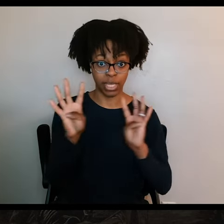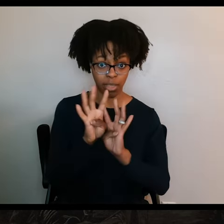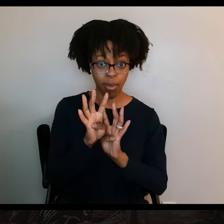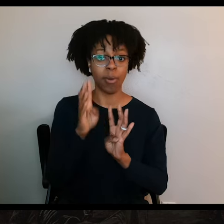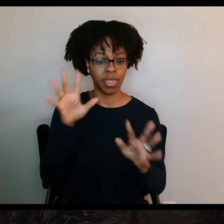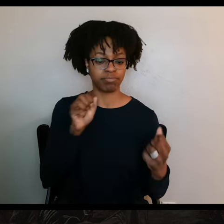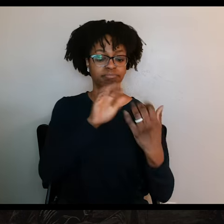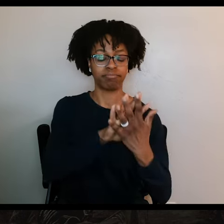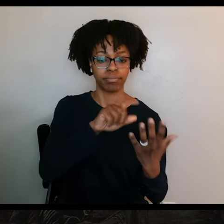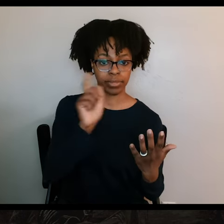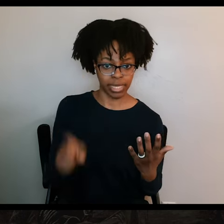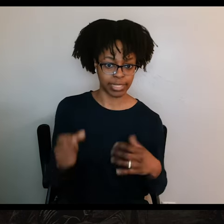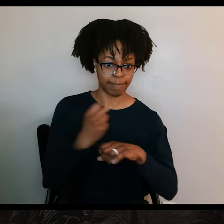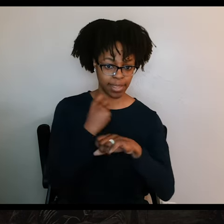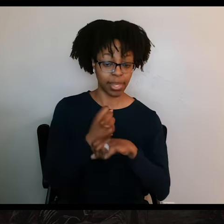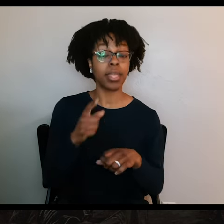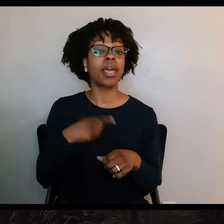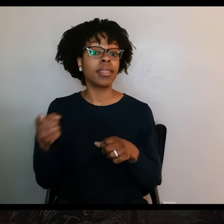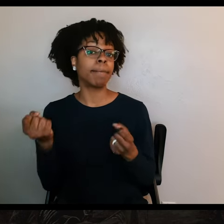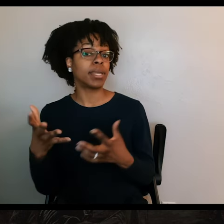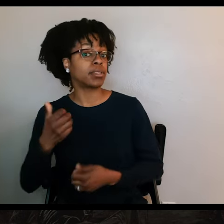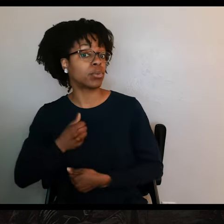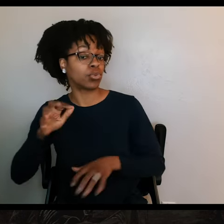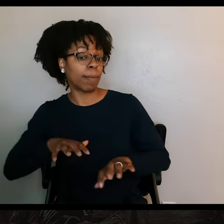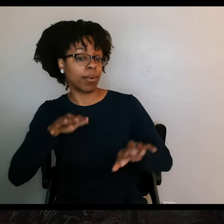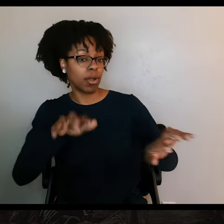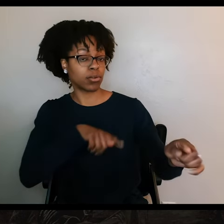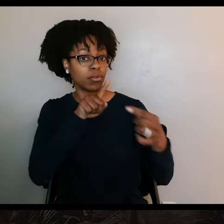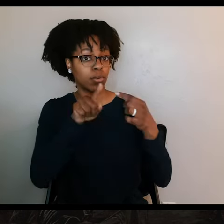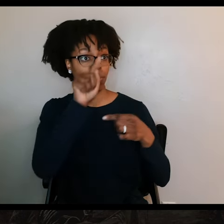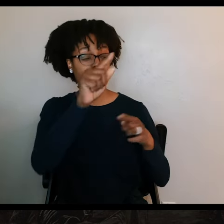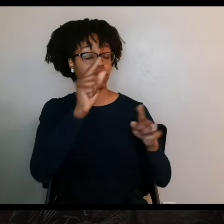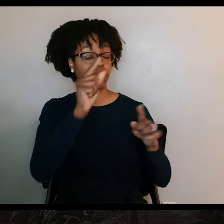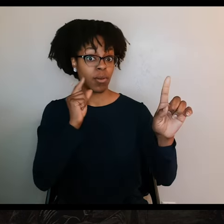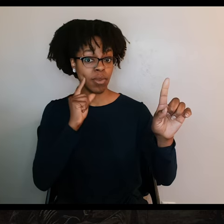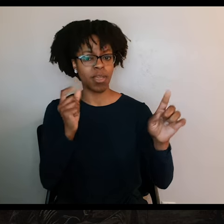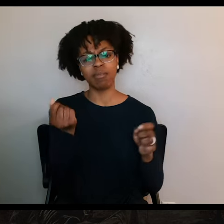And when many of those soldiers then marched toward San Antonio, a group of Texans came together and attacked the few who